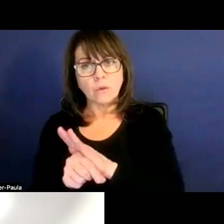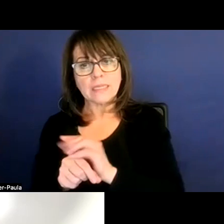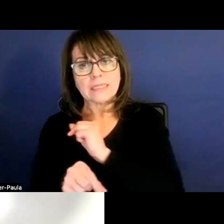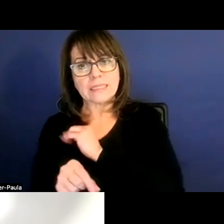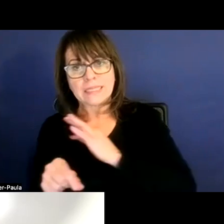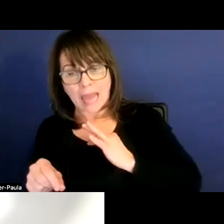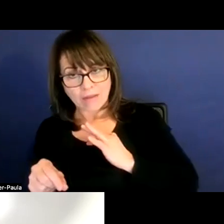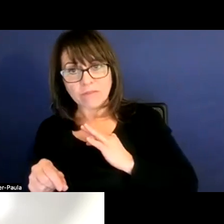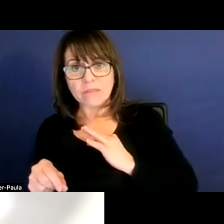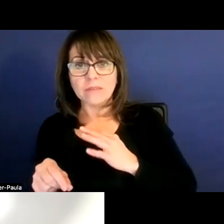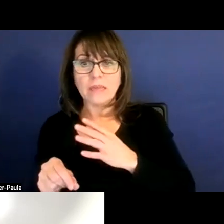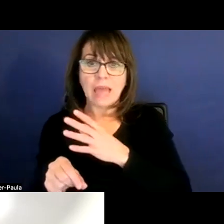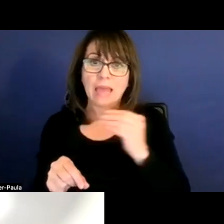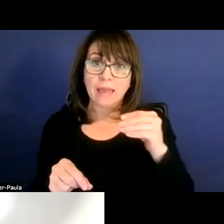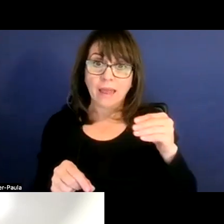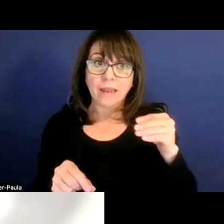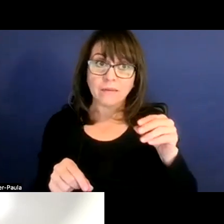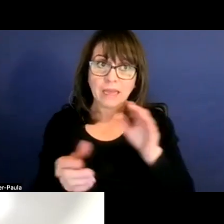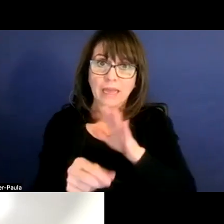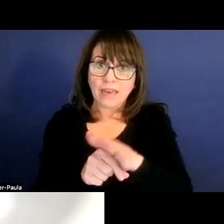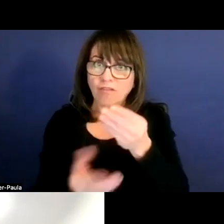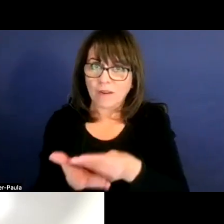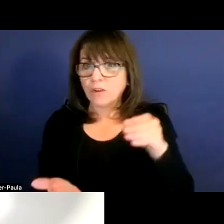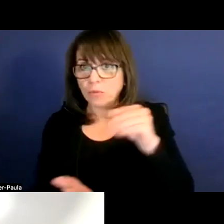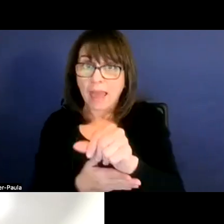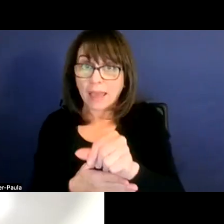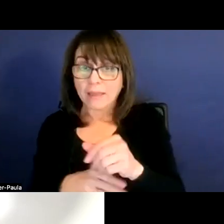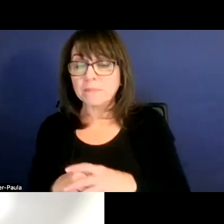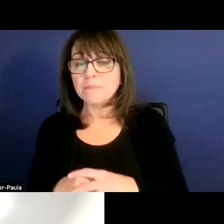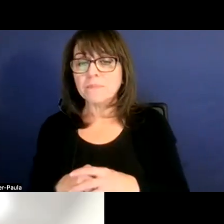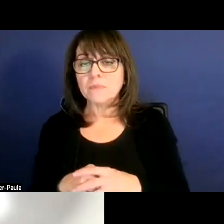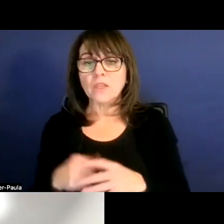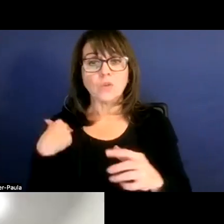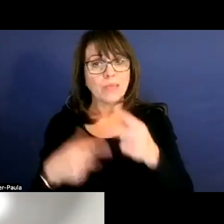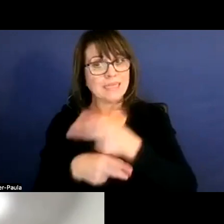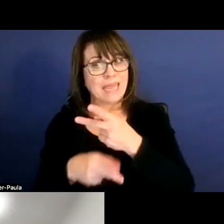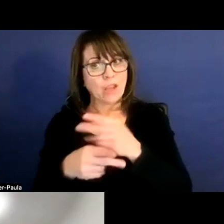but also we have staff, fully staffed so we can take care of our students next year.